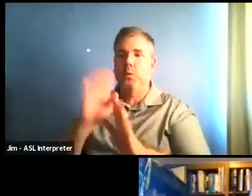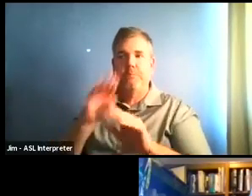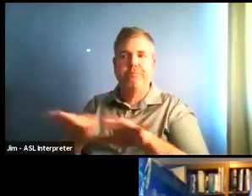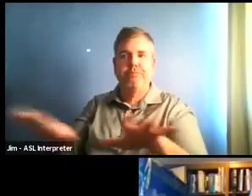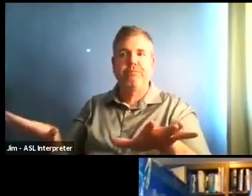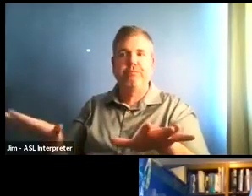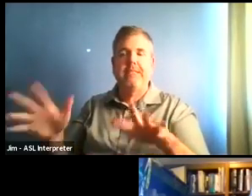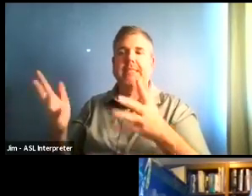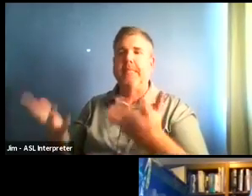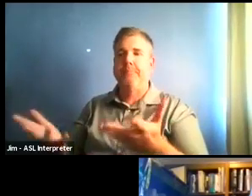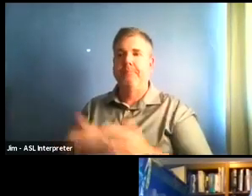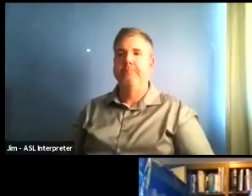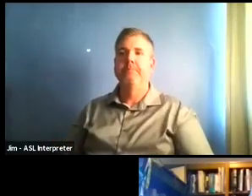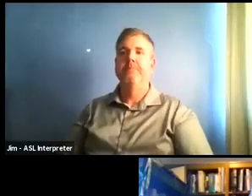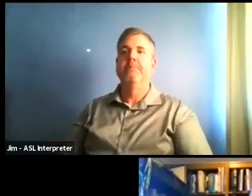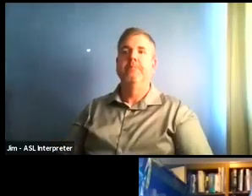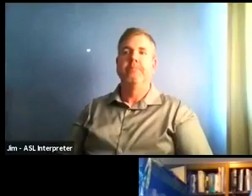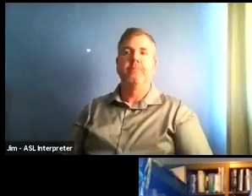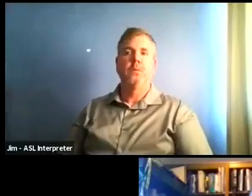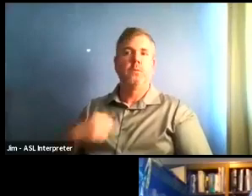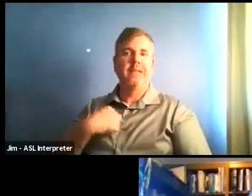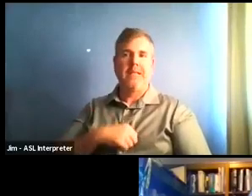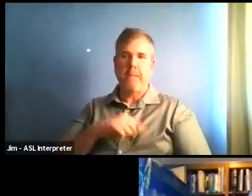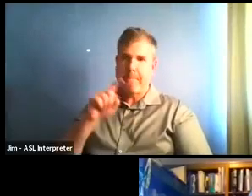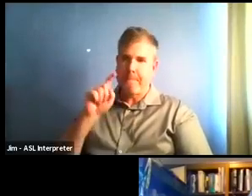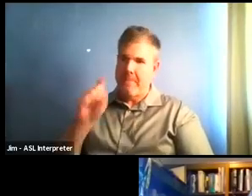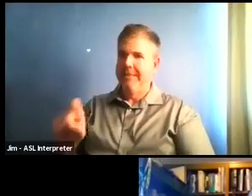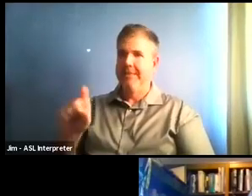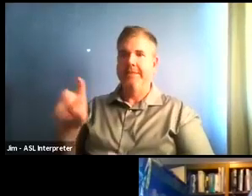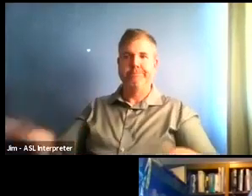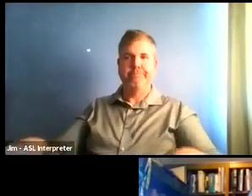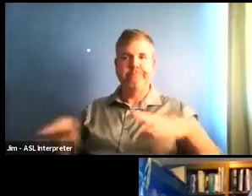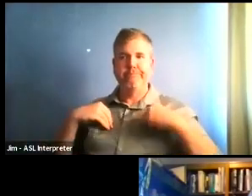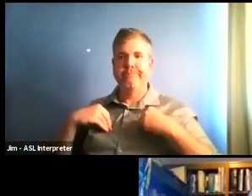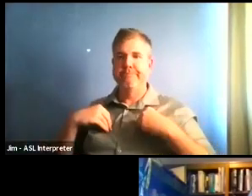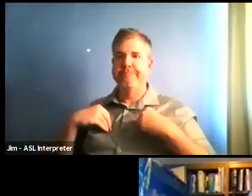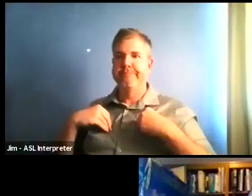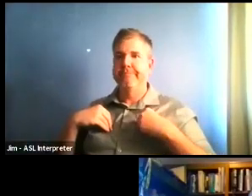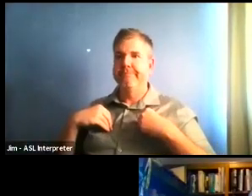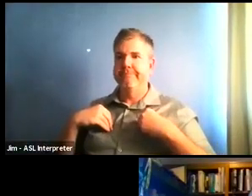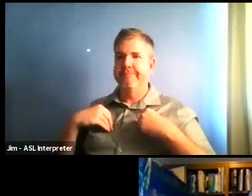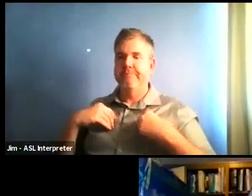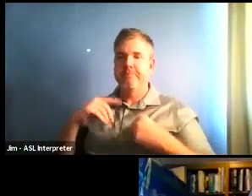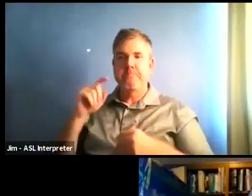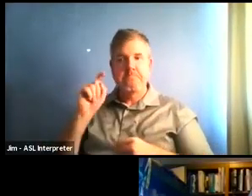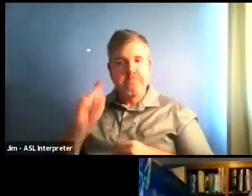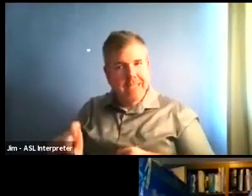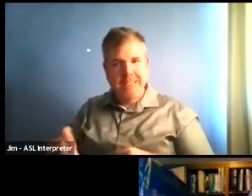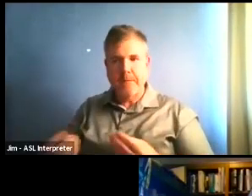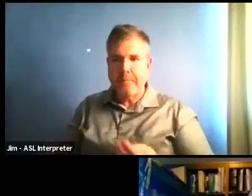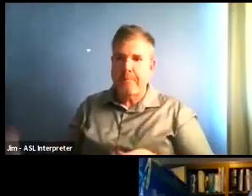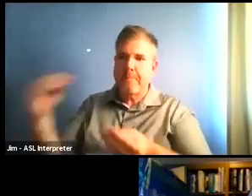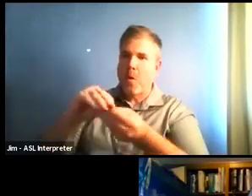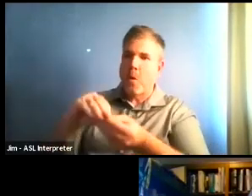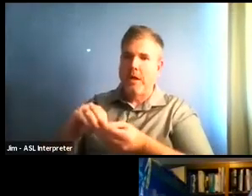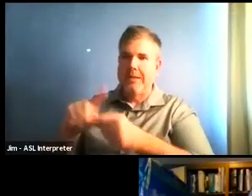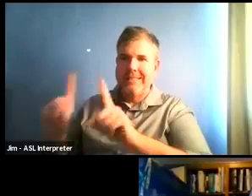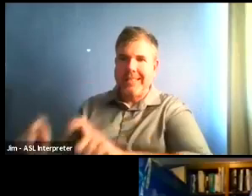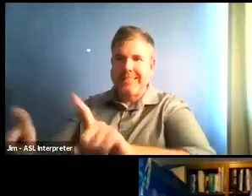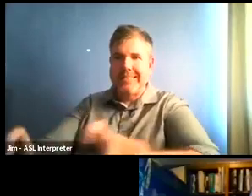And we have to be prepared then to do contact investigation, find the cases, isolate cases and quarantine contacts, test all the contacts.